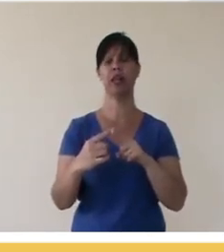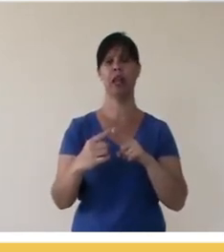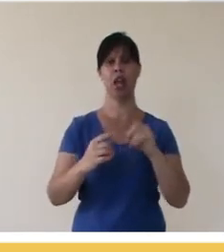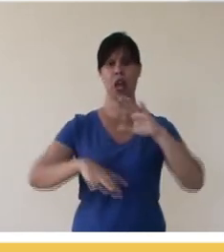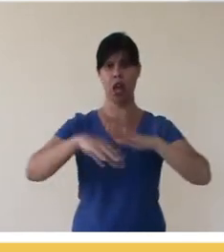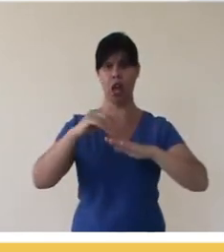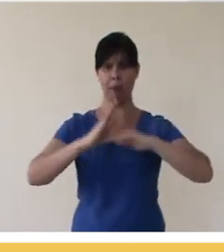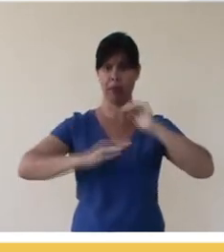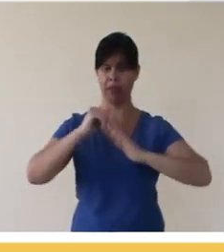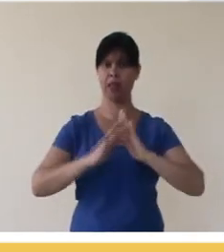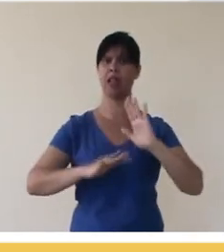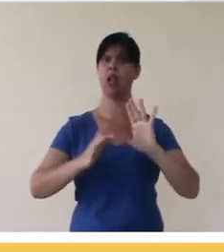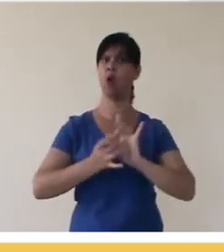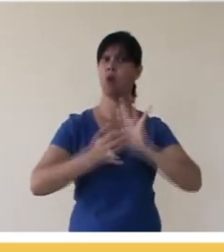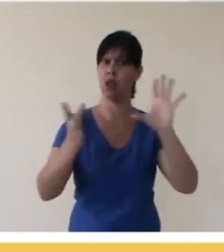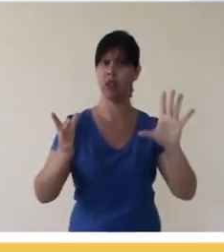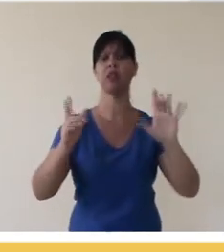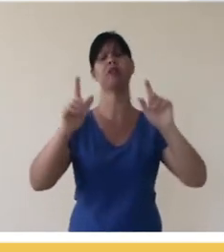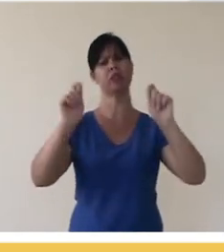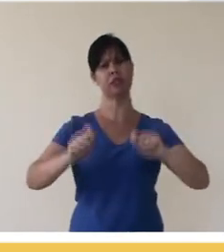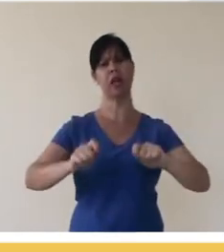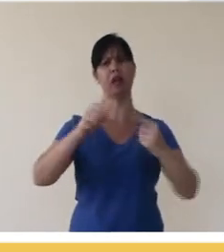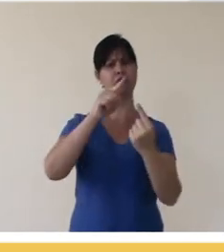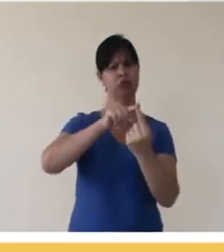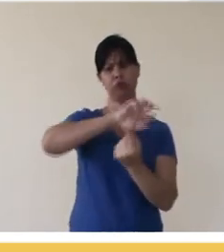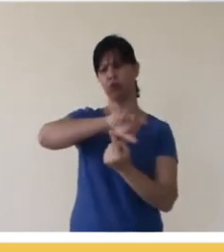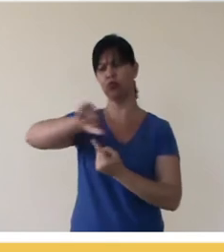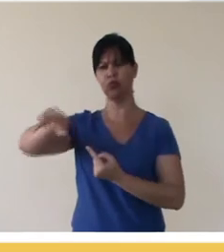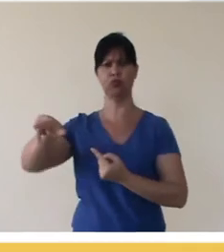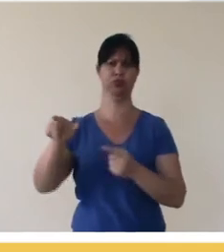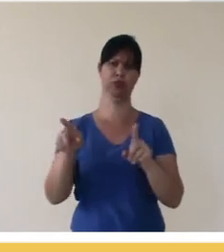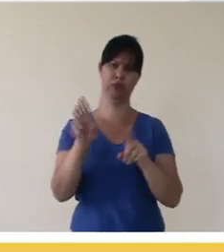can also get into that mix of things that you can use.